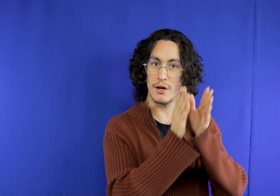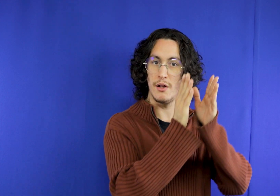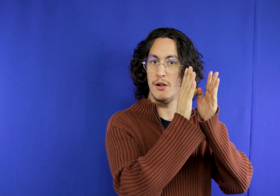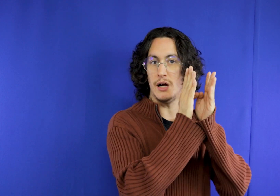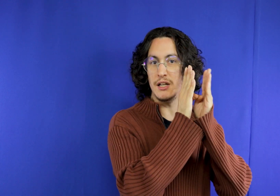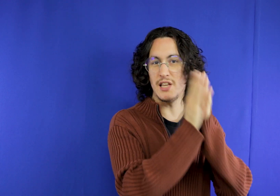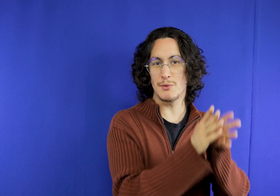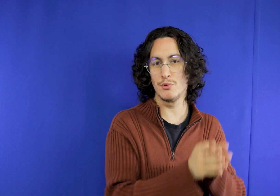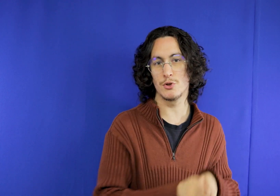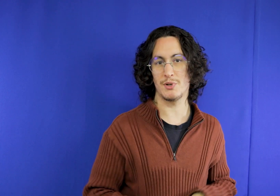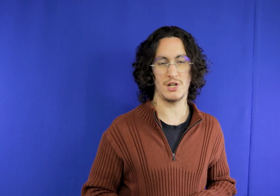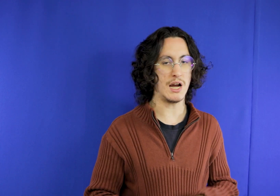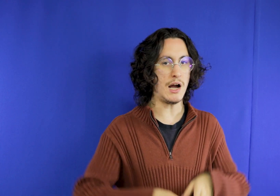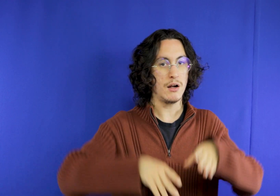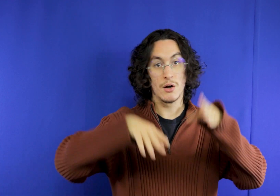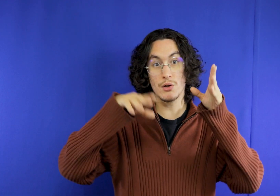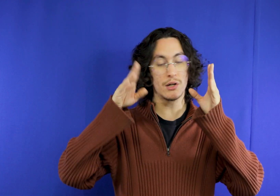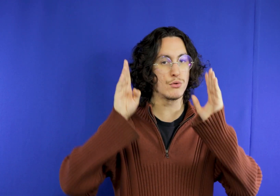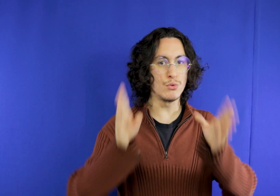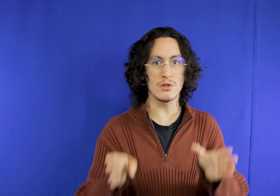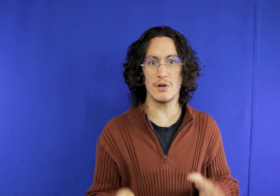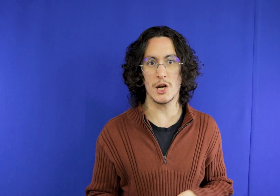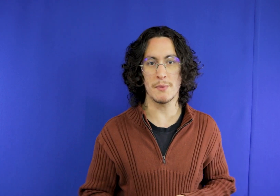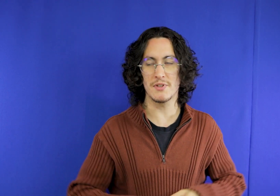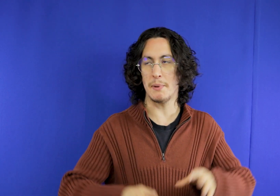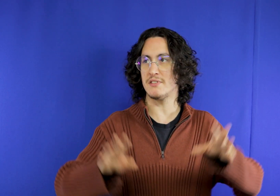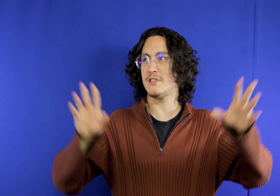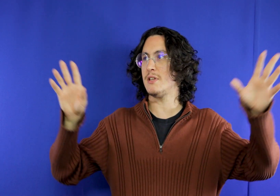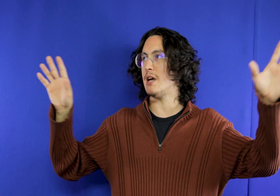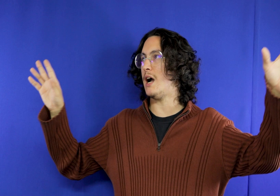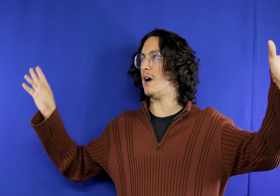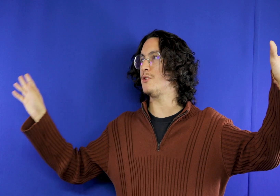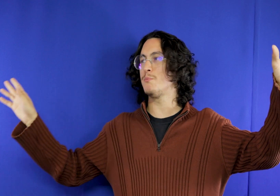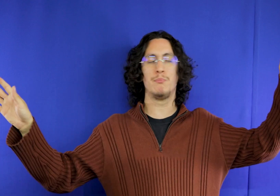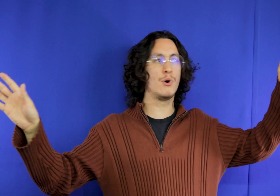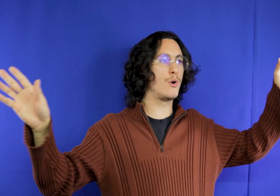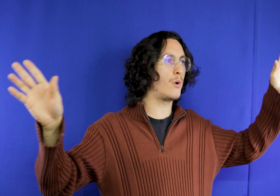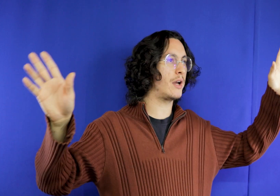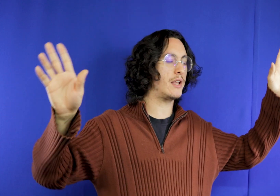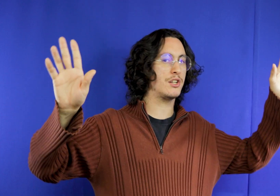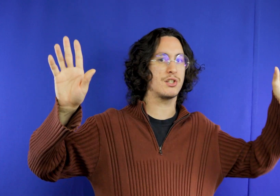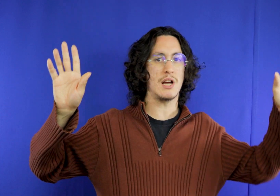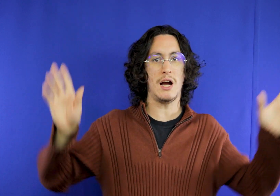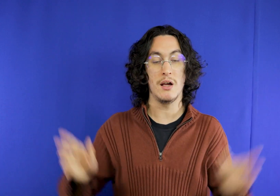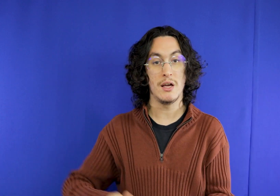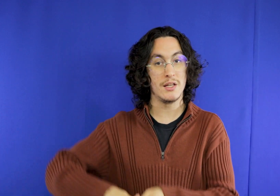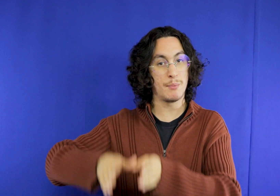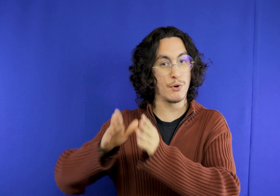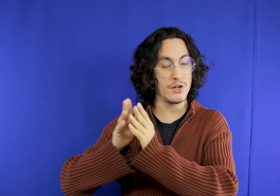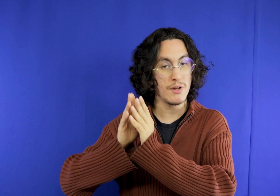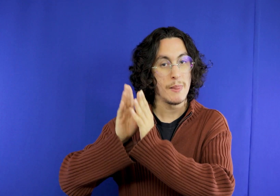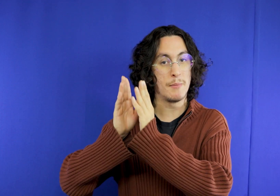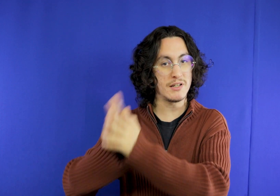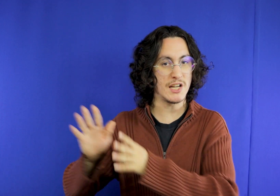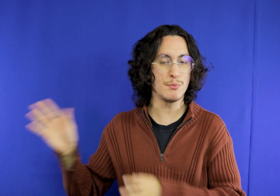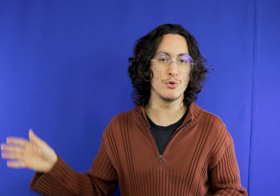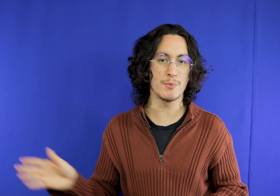put there ten minutes to get there, put two hours you take a walk relax and then we